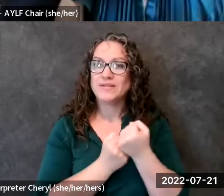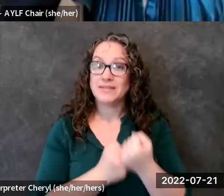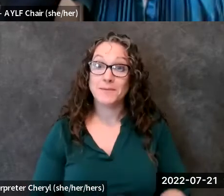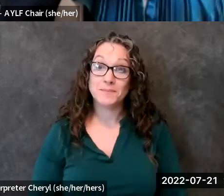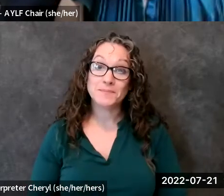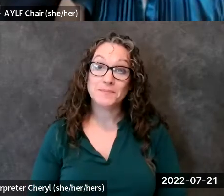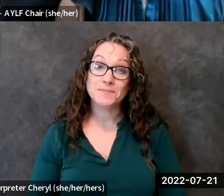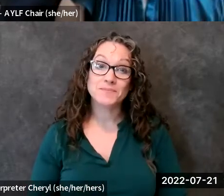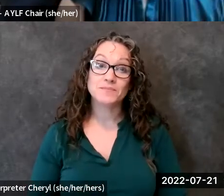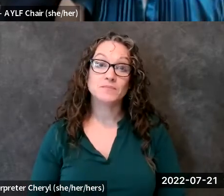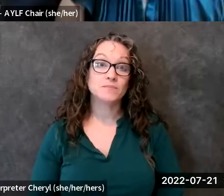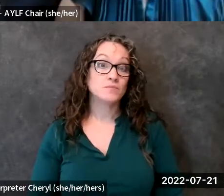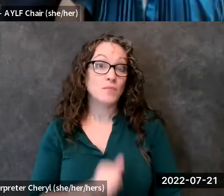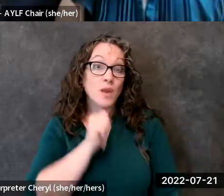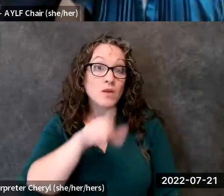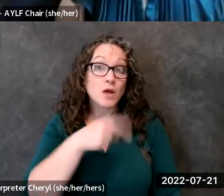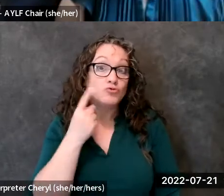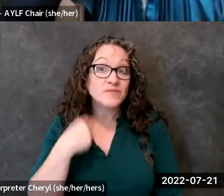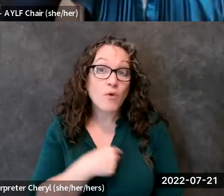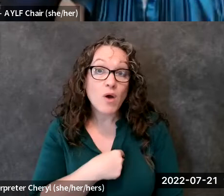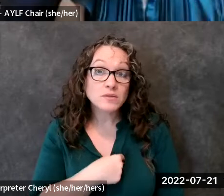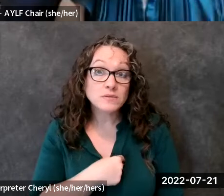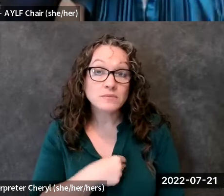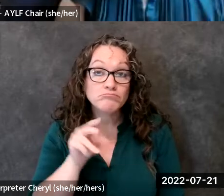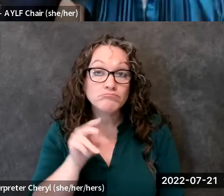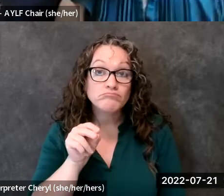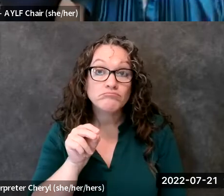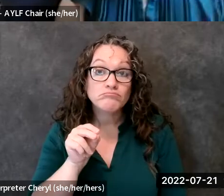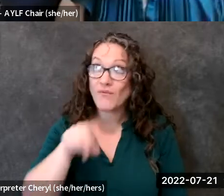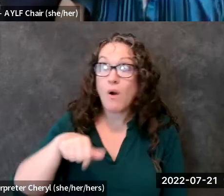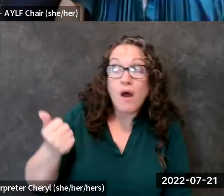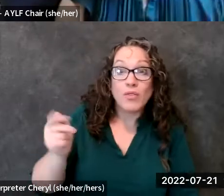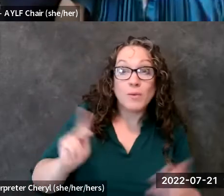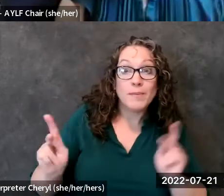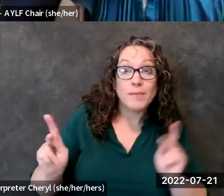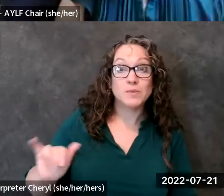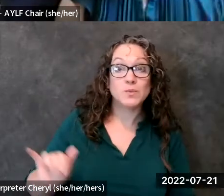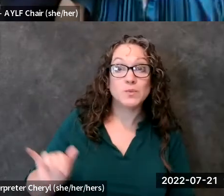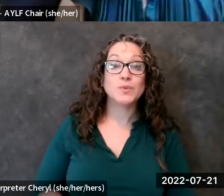more than ever not just for ourselves but for others as well yeah it's all about leading the